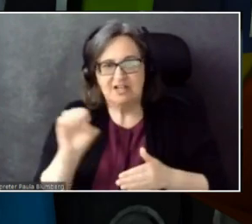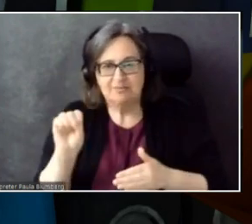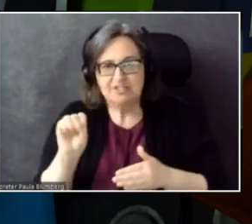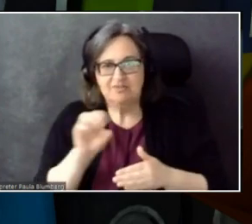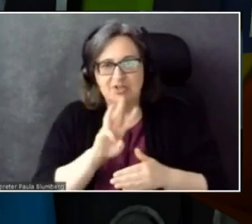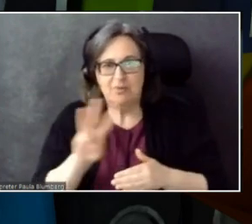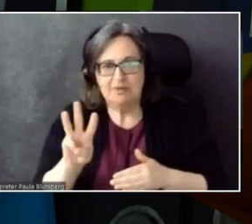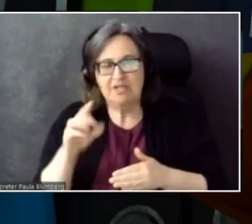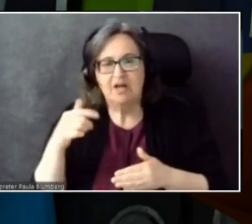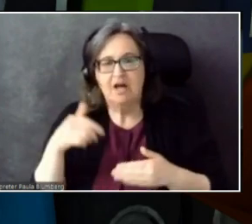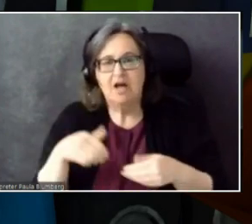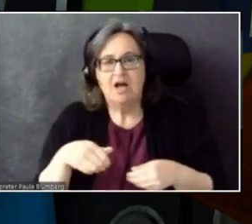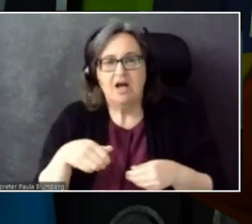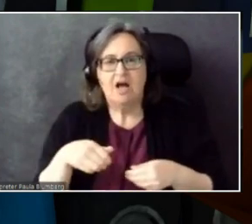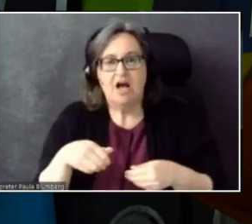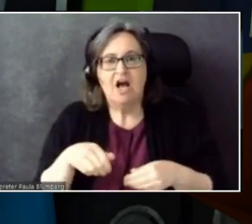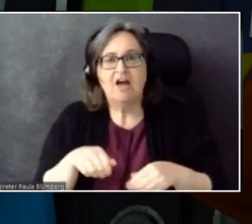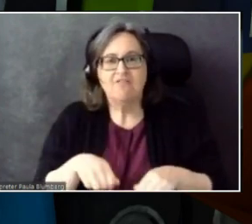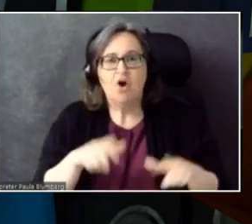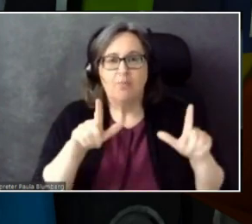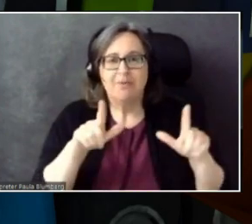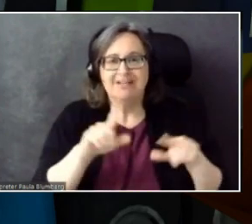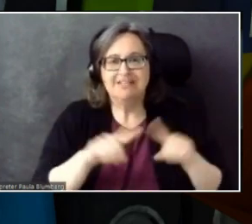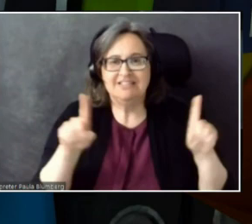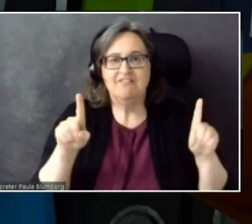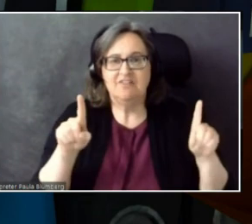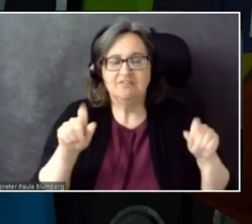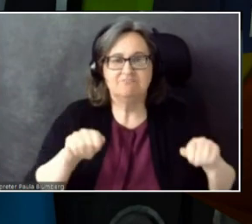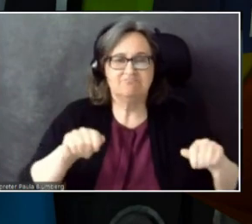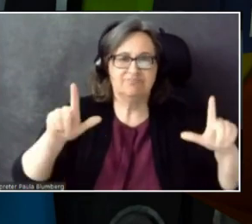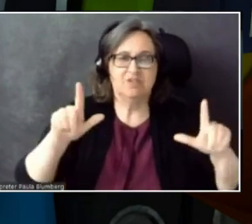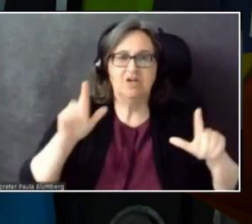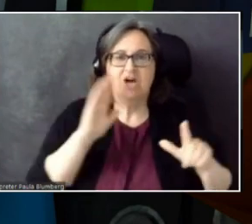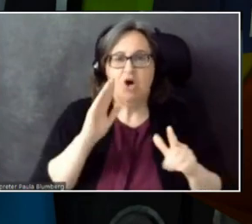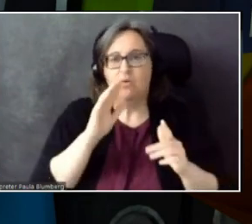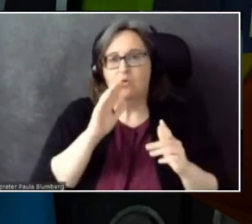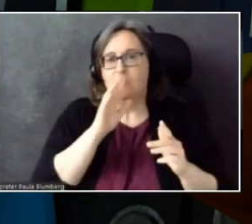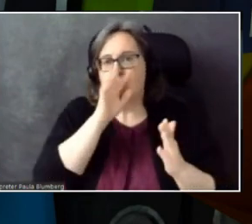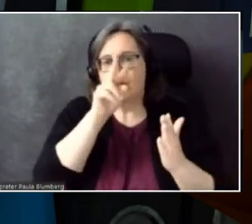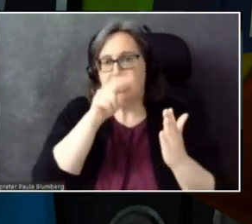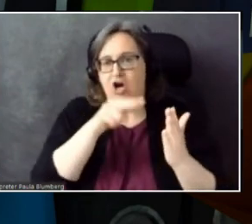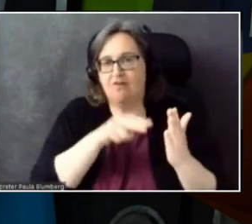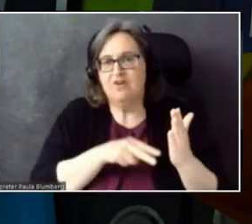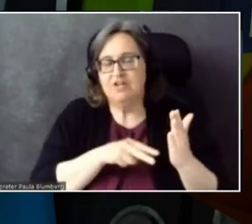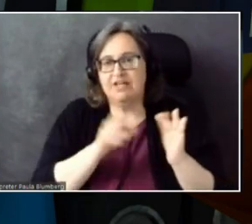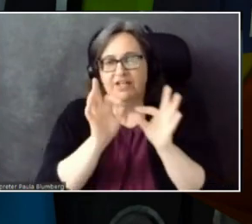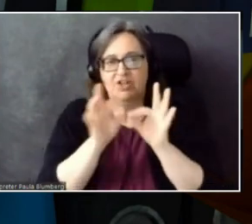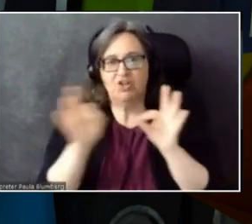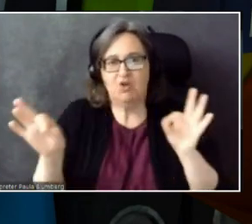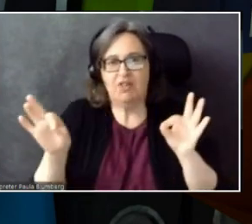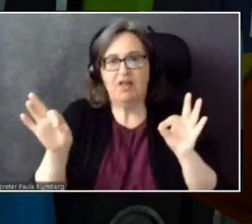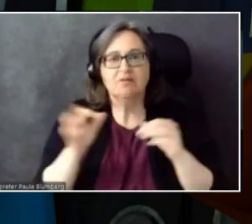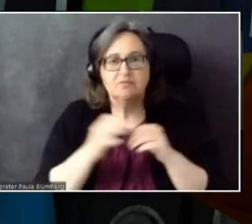in another tab. And I will... In just a moment, I can read off the language projections that they have.